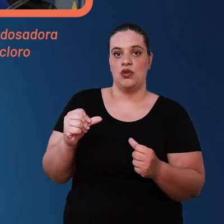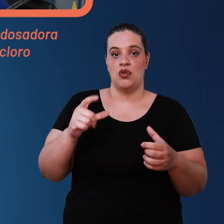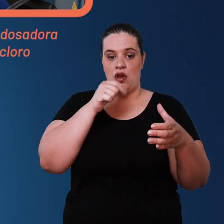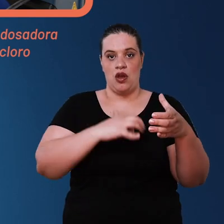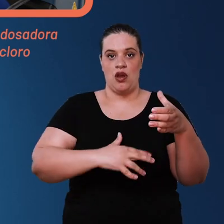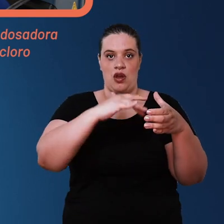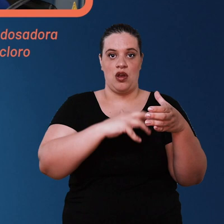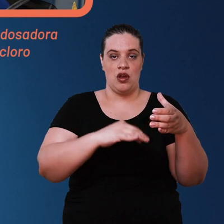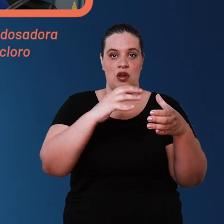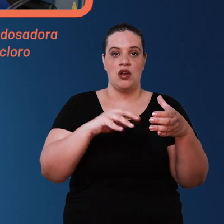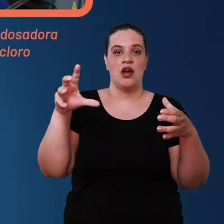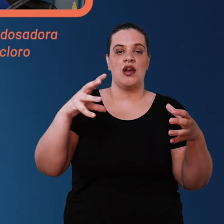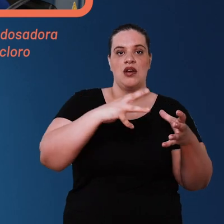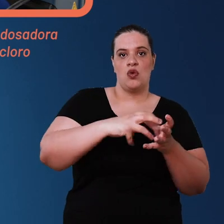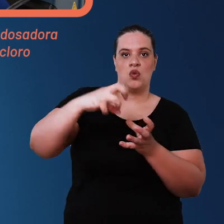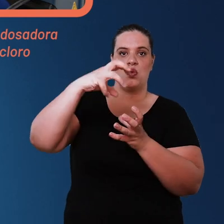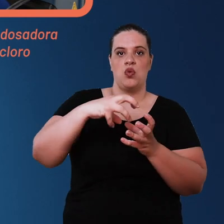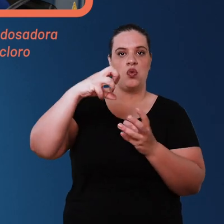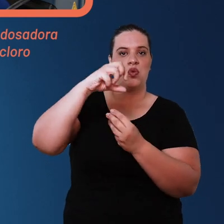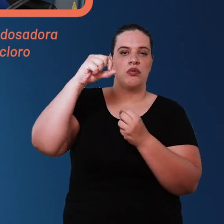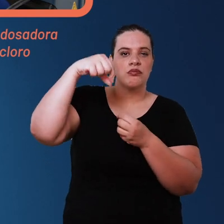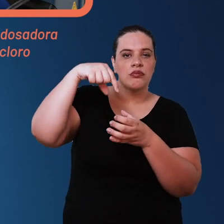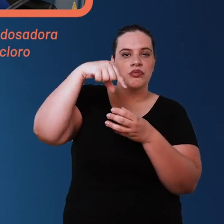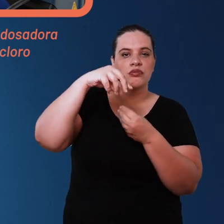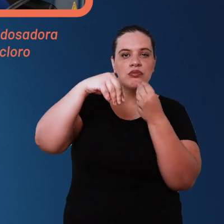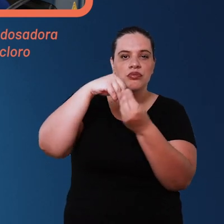elevated box for example a metering pump makes applications in small